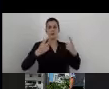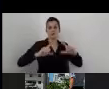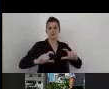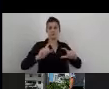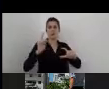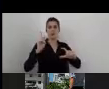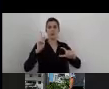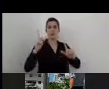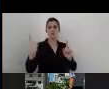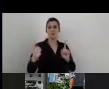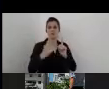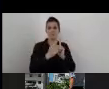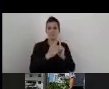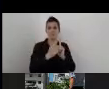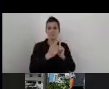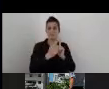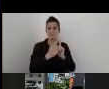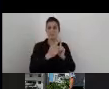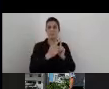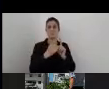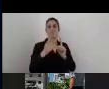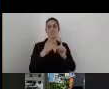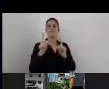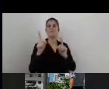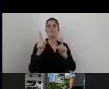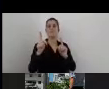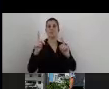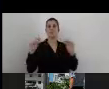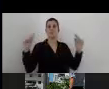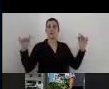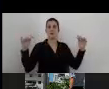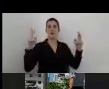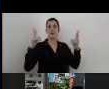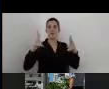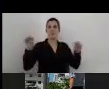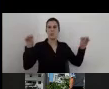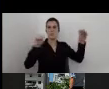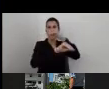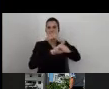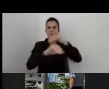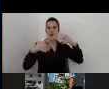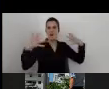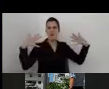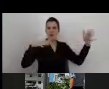horizontal circulation, ramps, signaling, and the stairs.